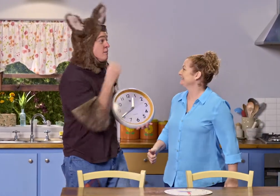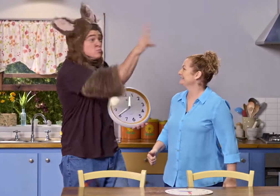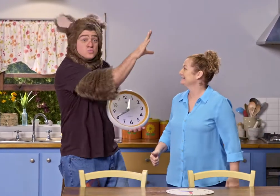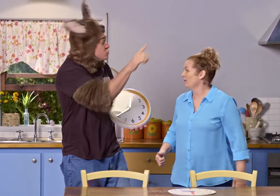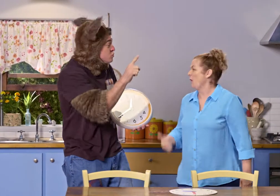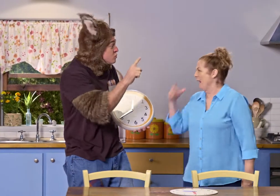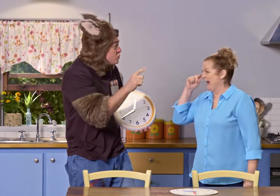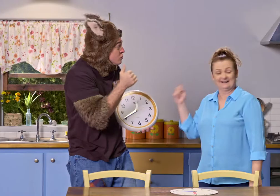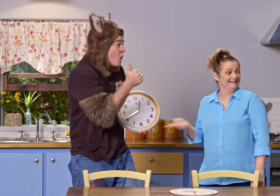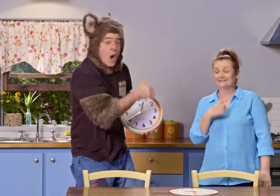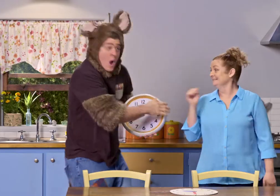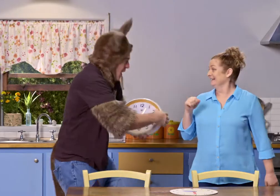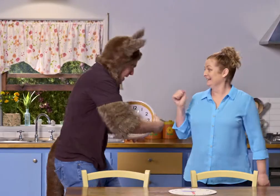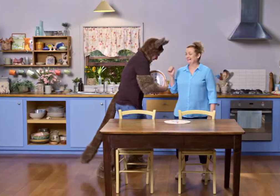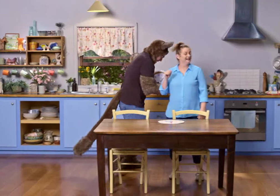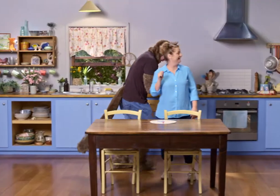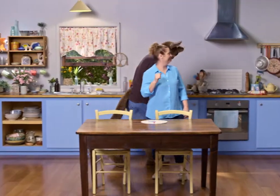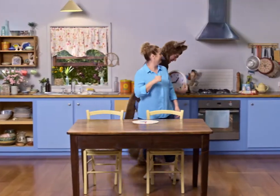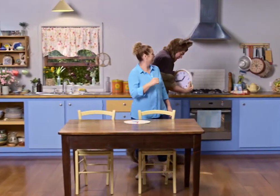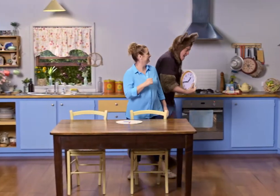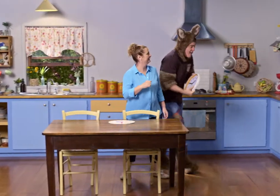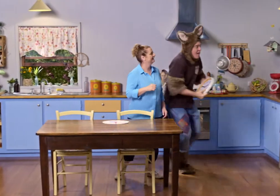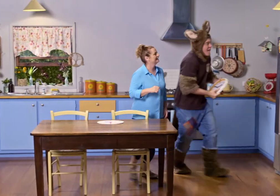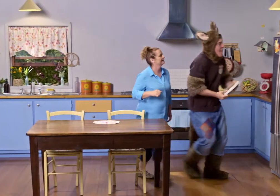Can I put it up? Oh, yes, can you do that? Yes.